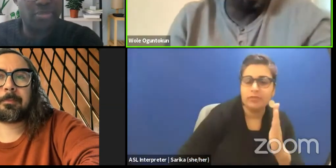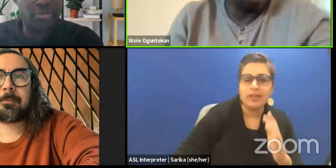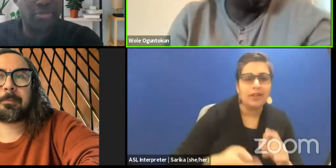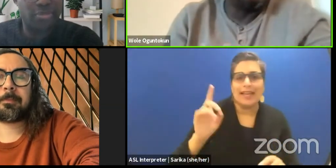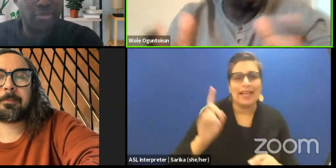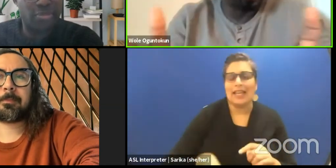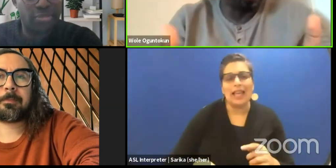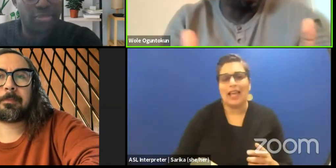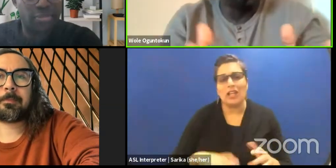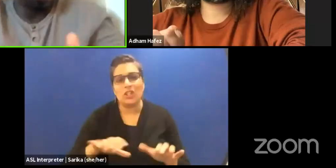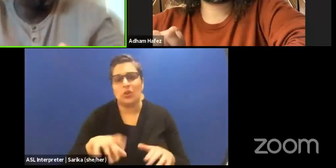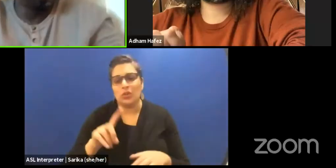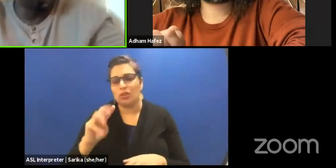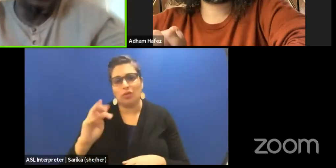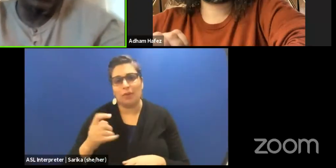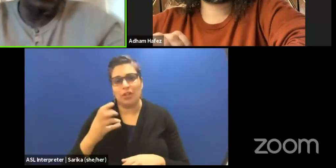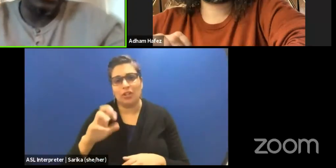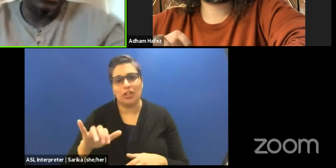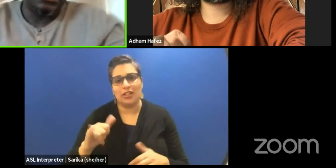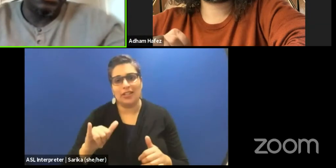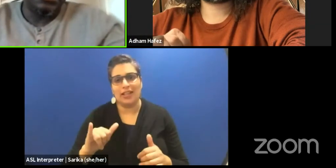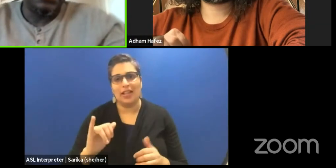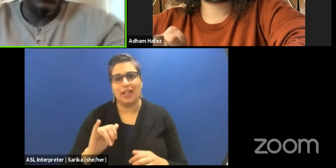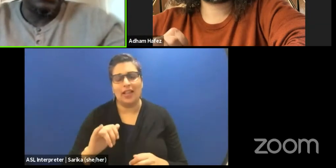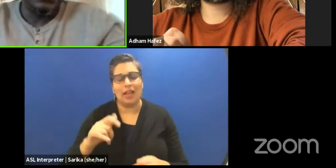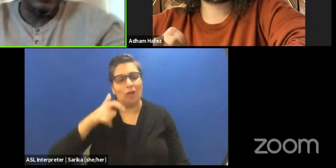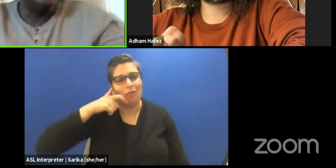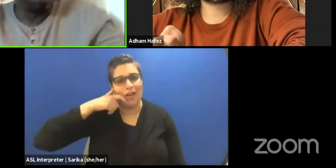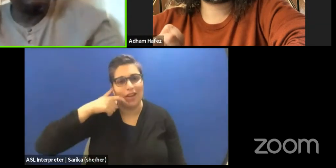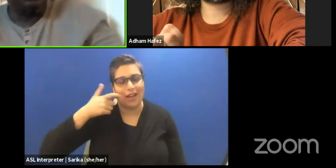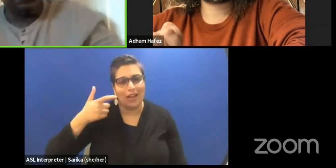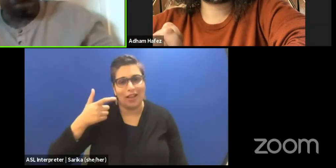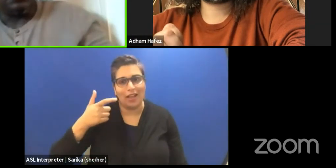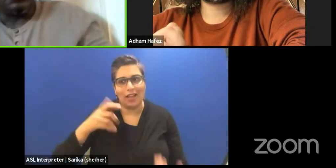you cannot do dramaturgy on it via Bluetooth. It's impossible.